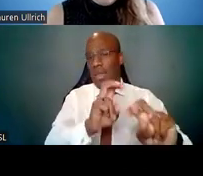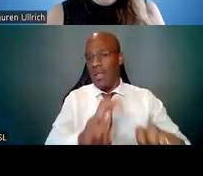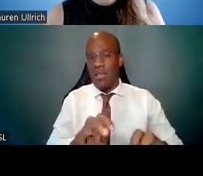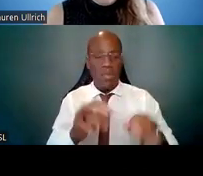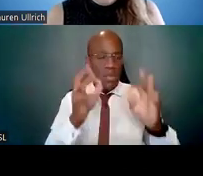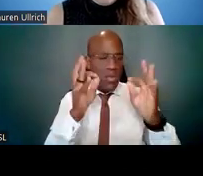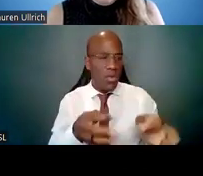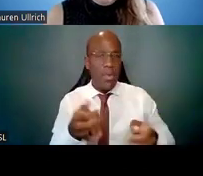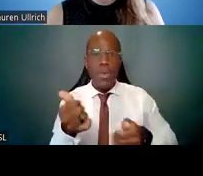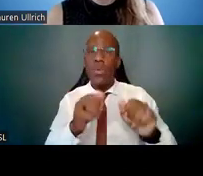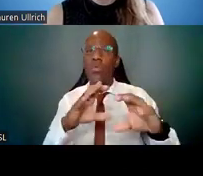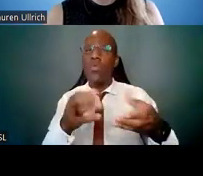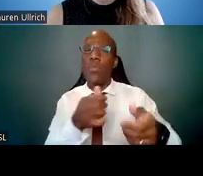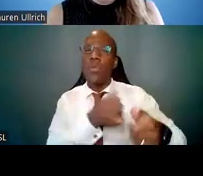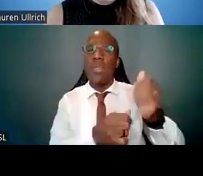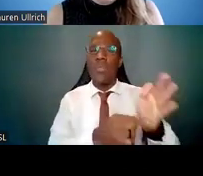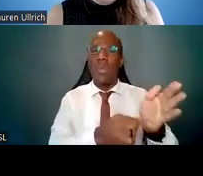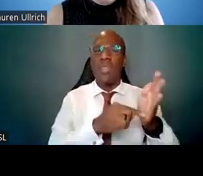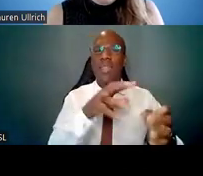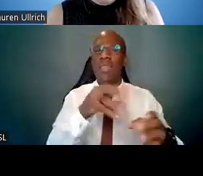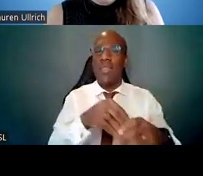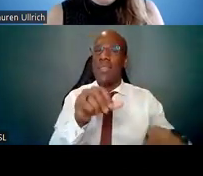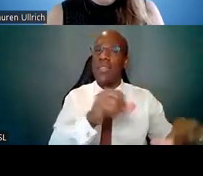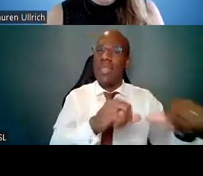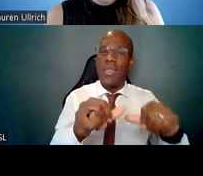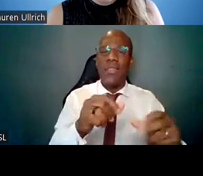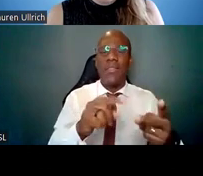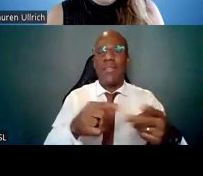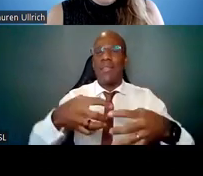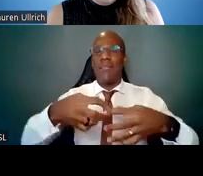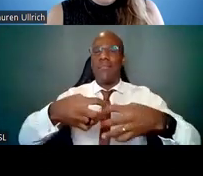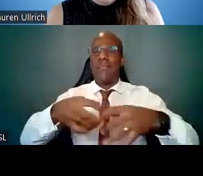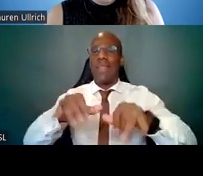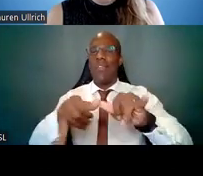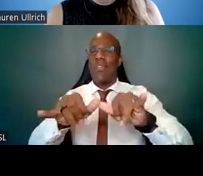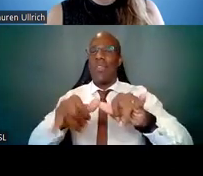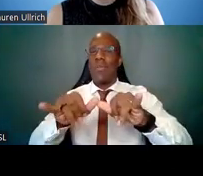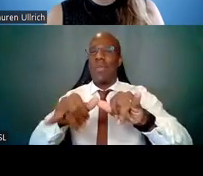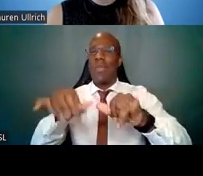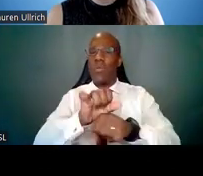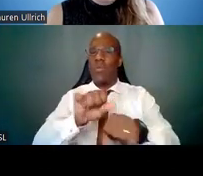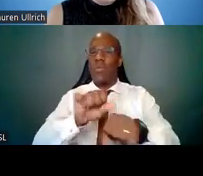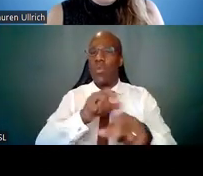in the science and engineering workforce. And just one caveat I would like to mention